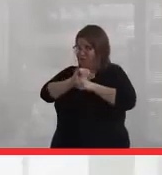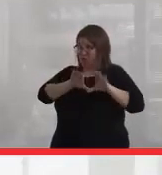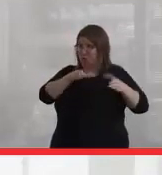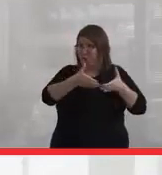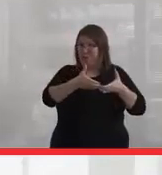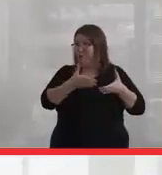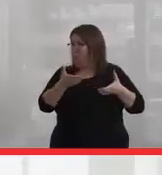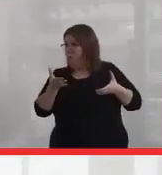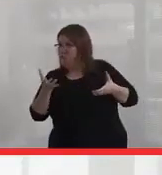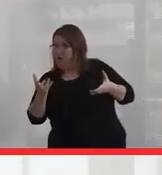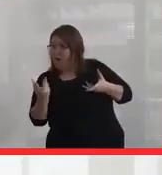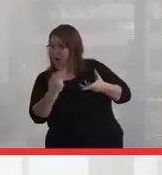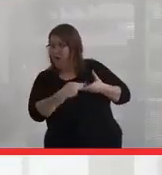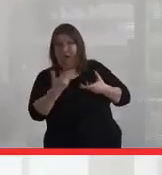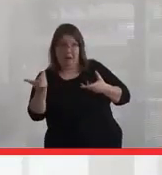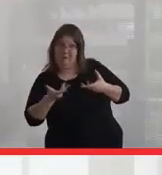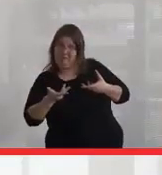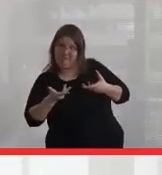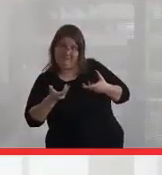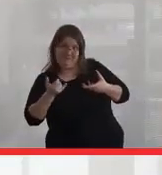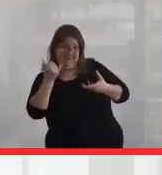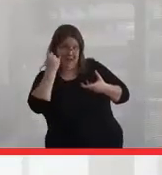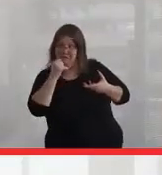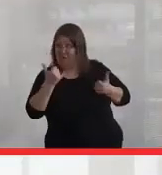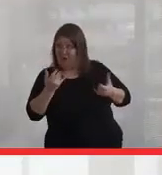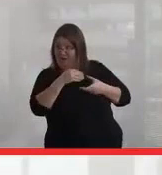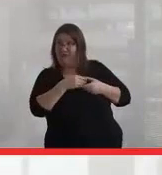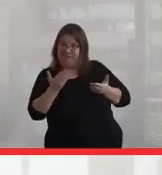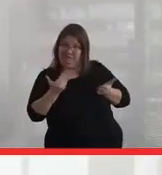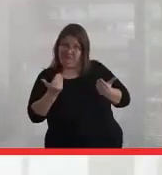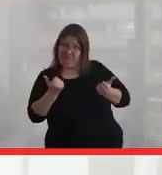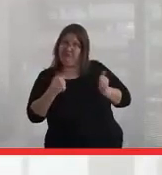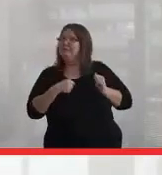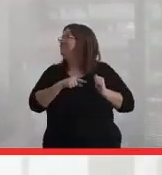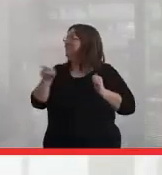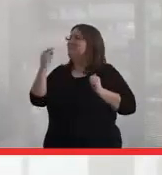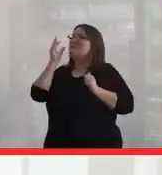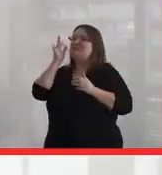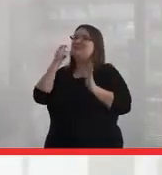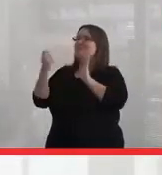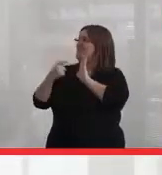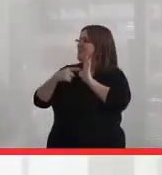or wants to be, you're welcome if you're not currently, but you'll know that any of the work that's